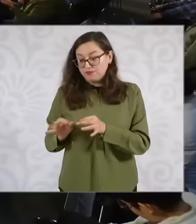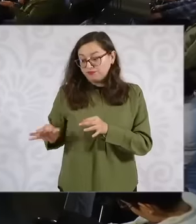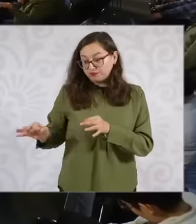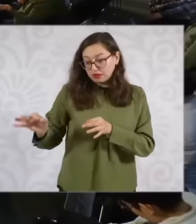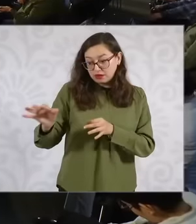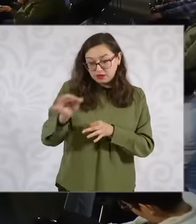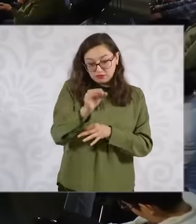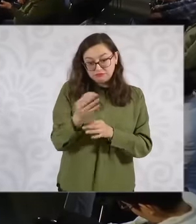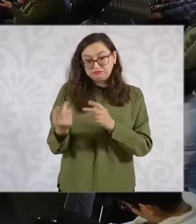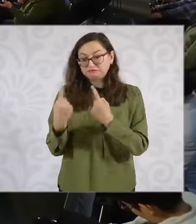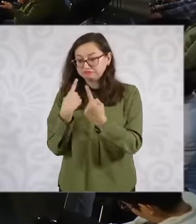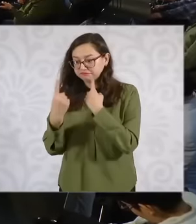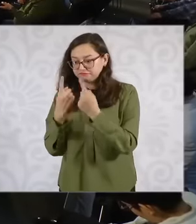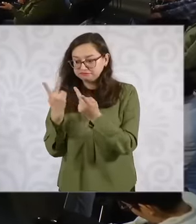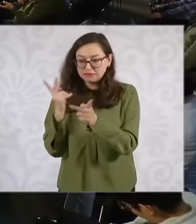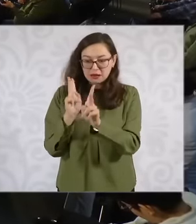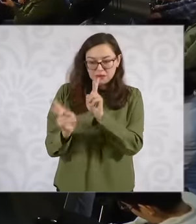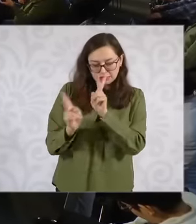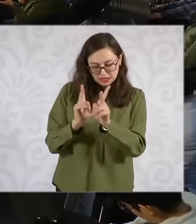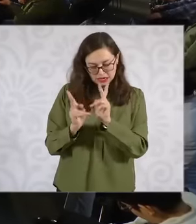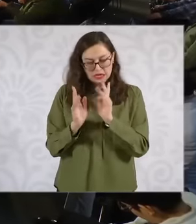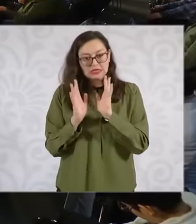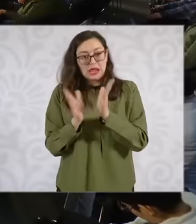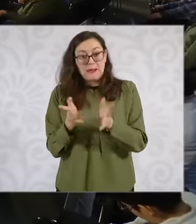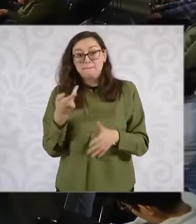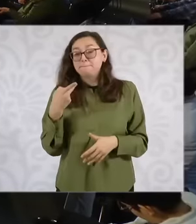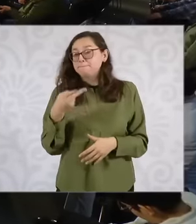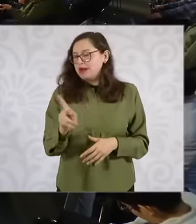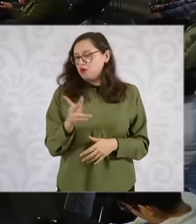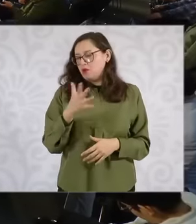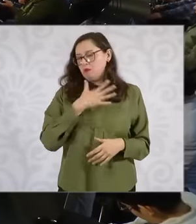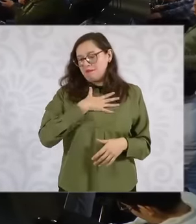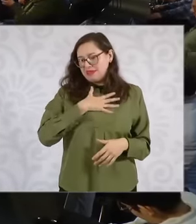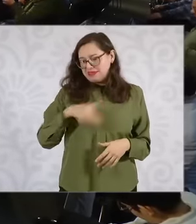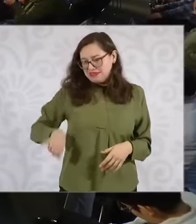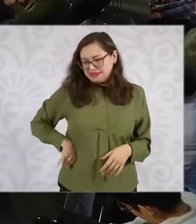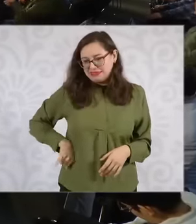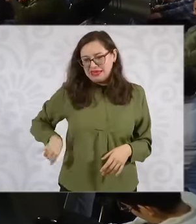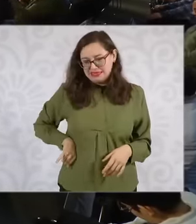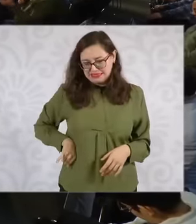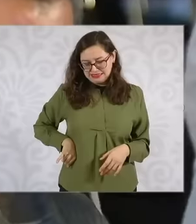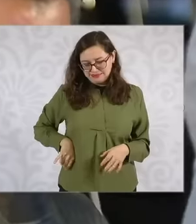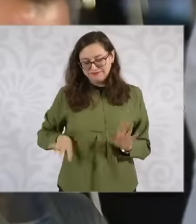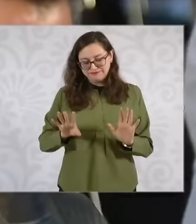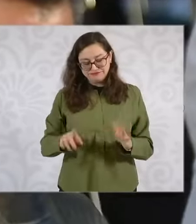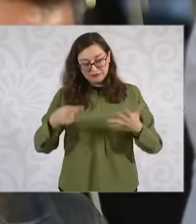What I am interested in knowing is what is going to be attacked first because in the peripheral zone eh